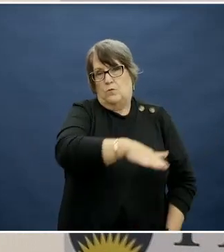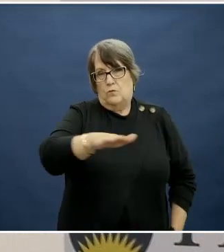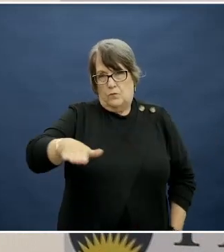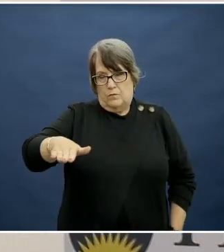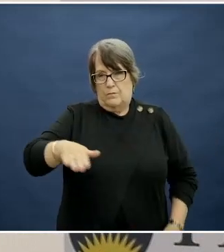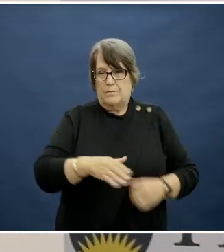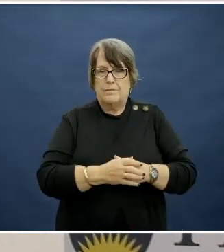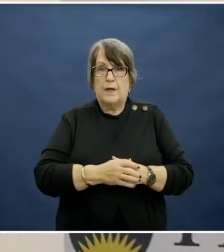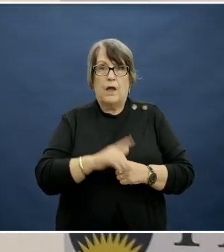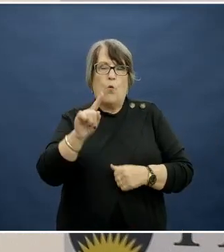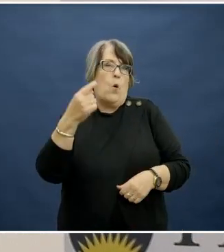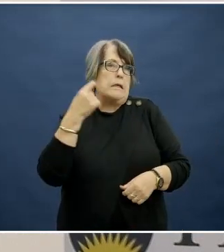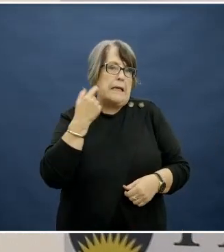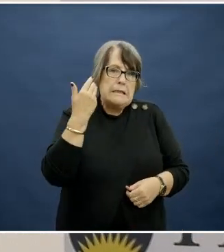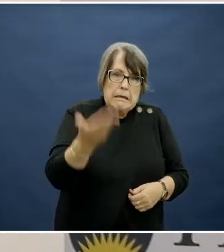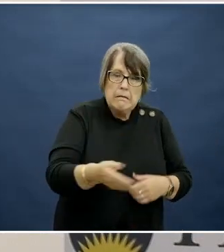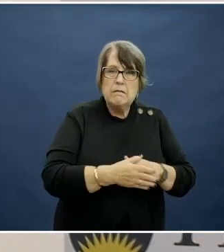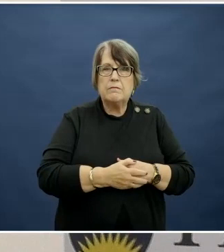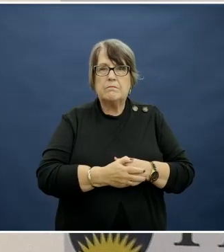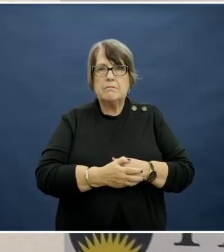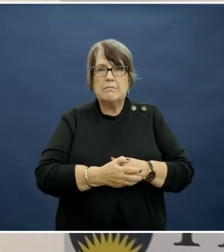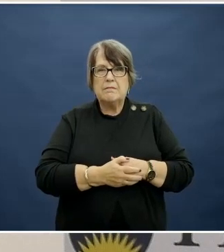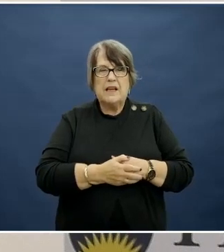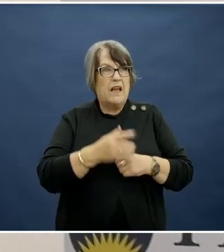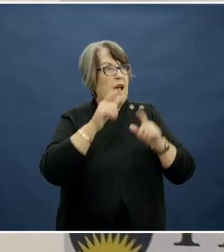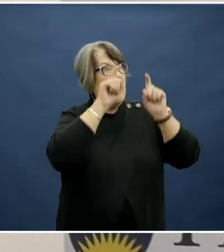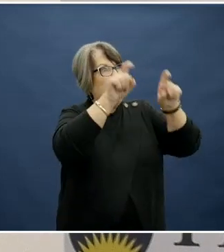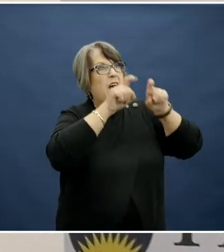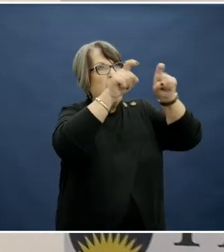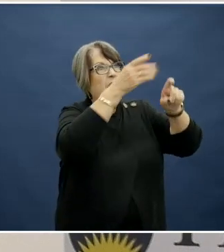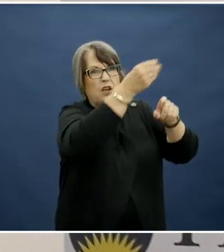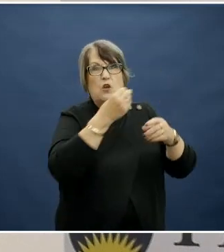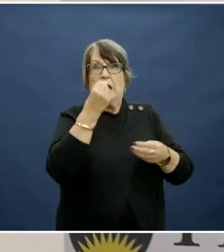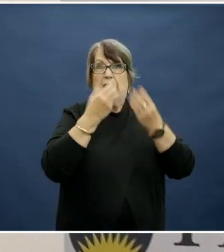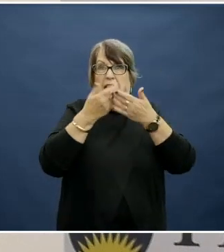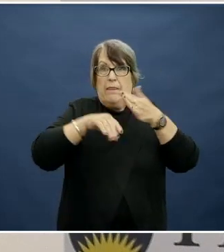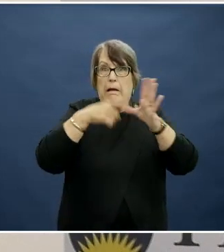what's convenient, what has a long shelf life so you can eat it on the go, what are the